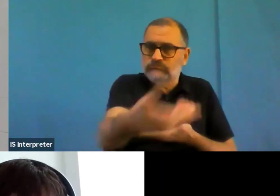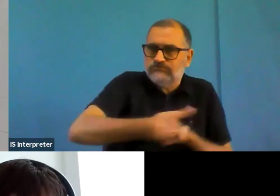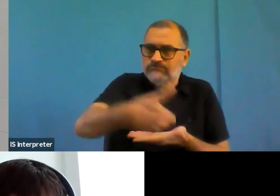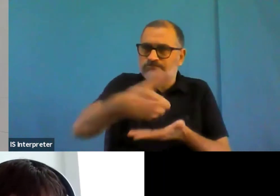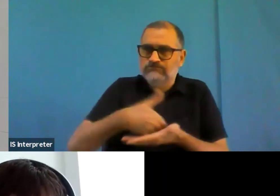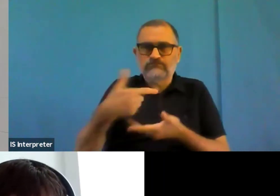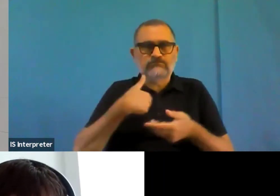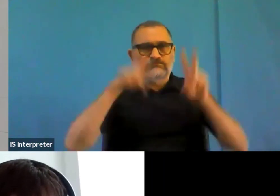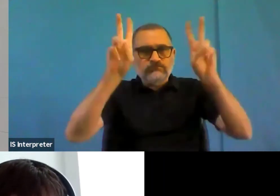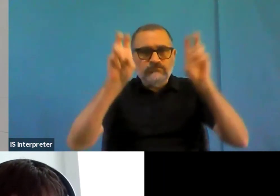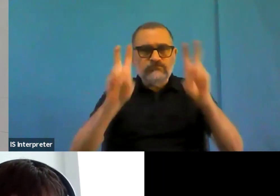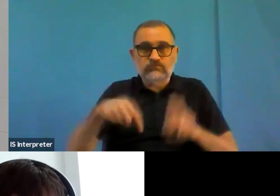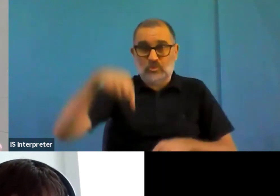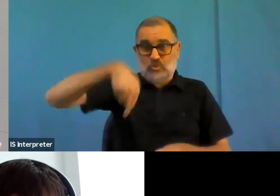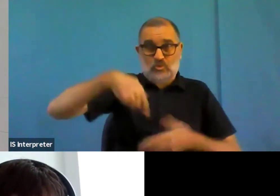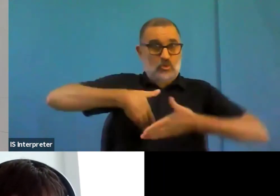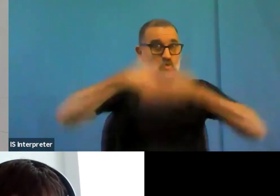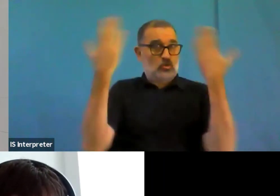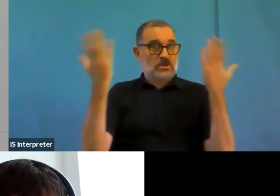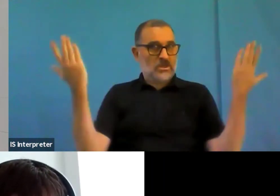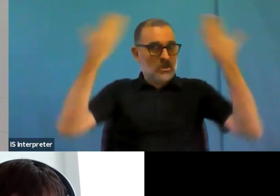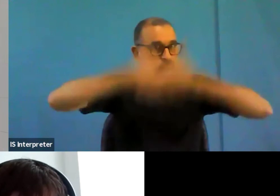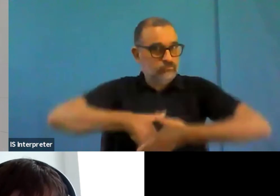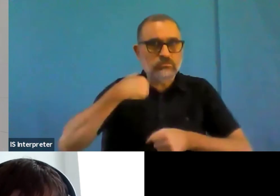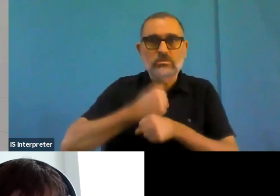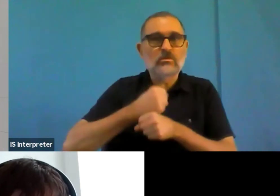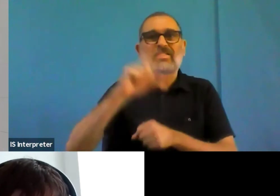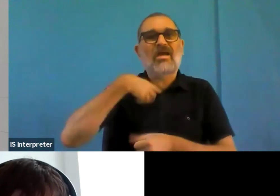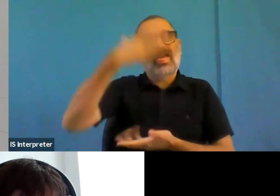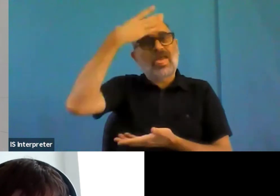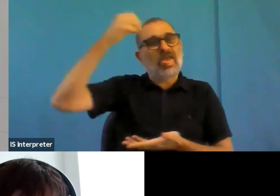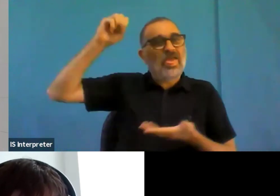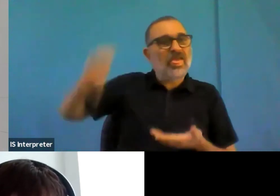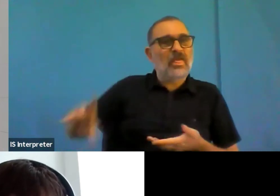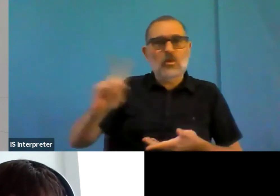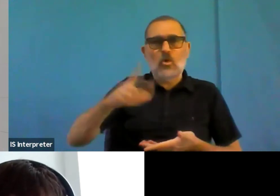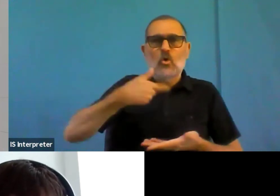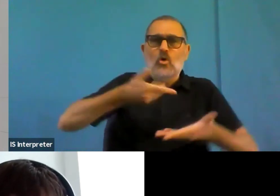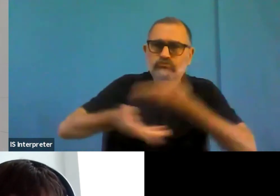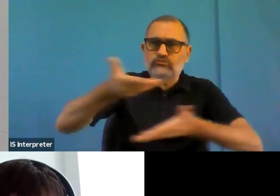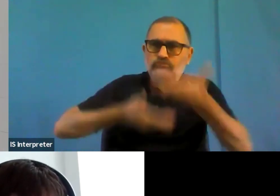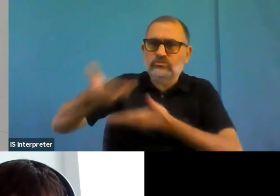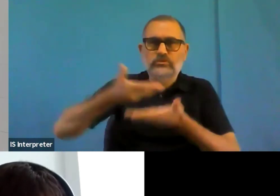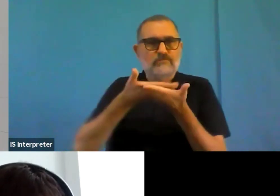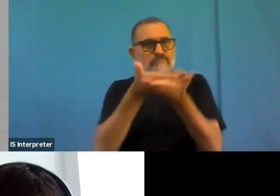and do reach out if you want to say anything else and have your say and this really, this is the democratic process.